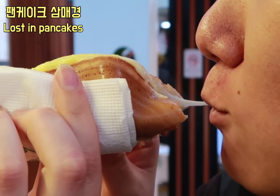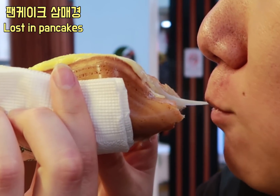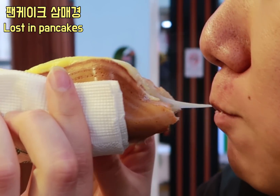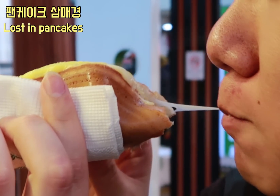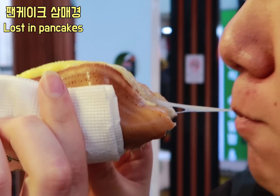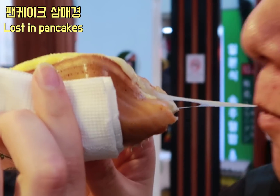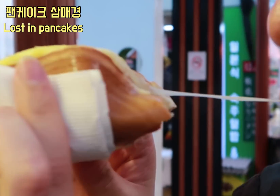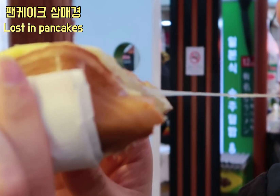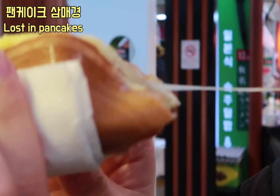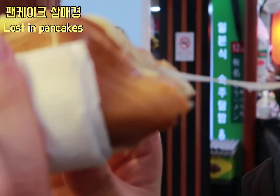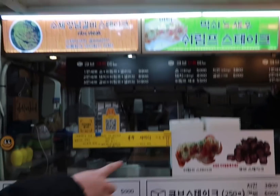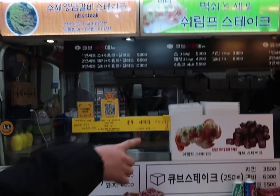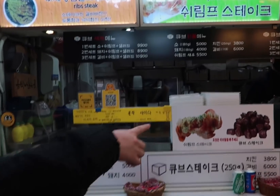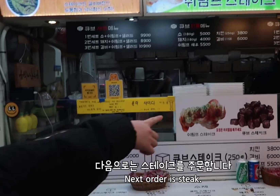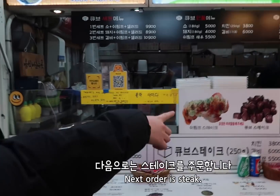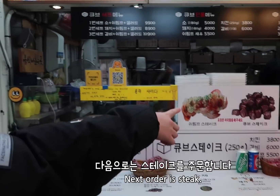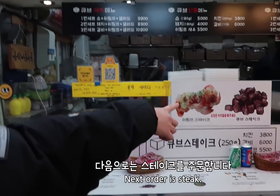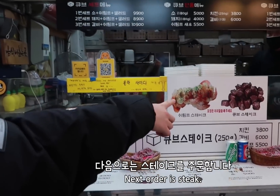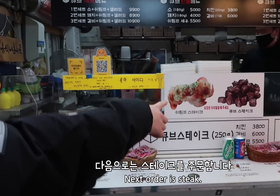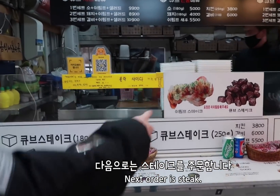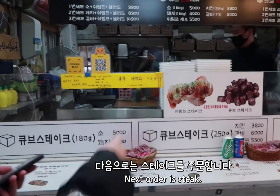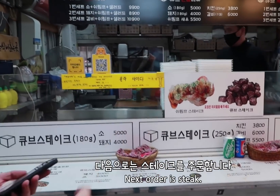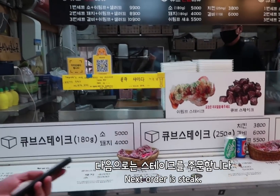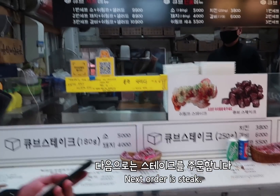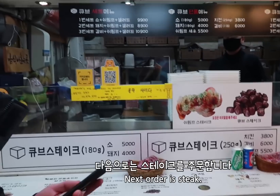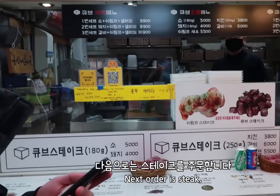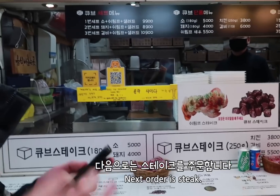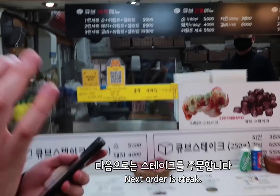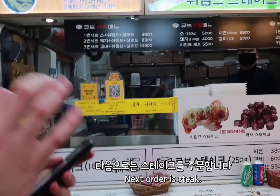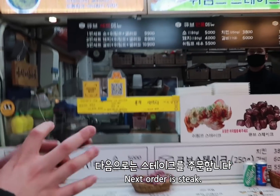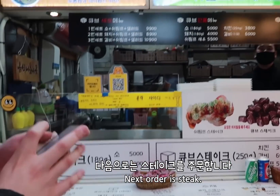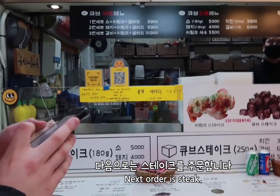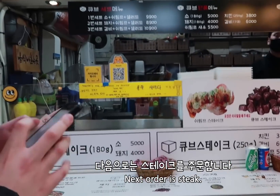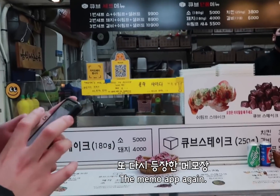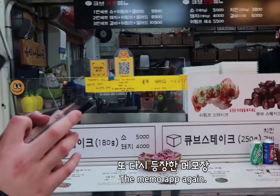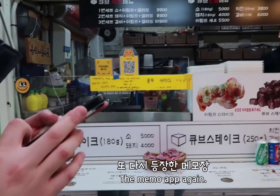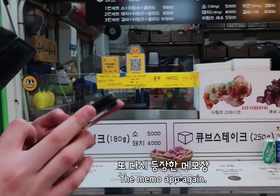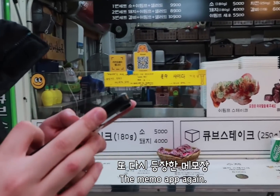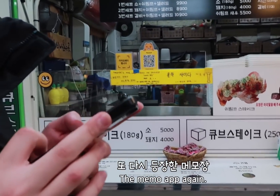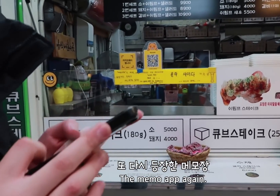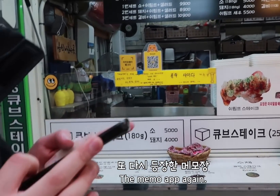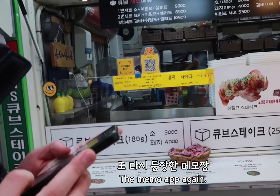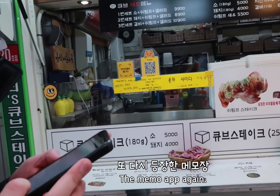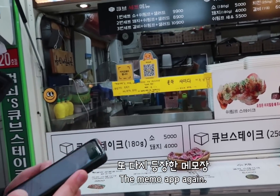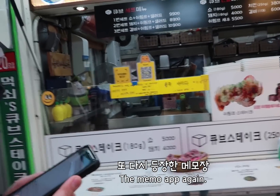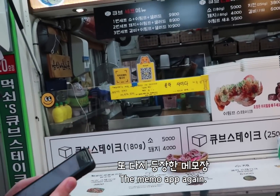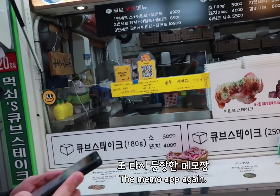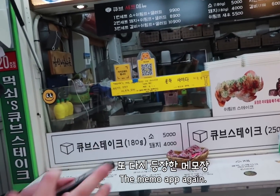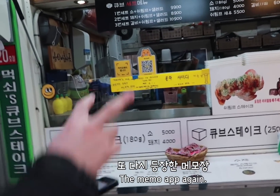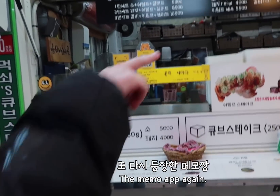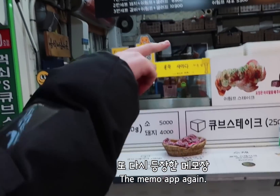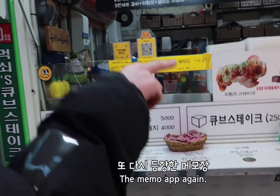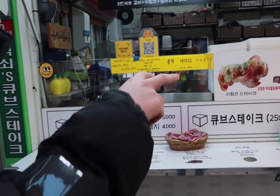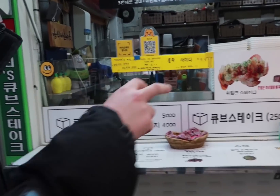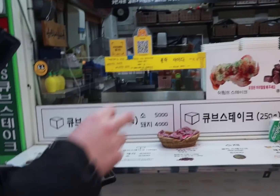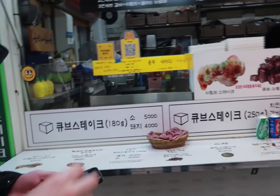Next order is steak The memo app again